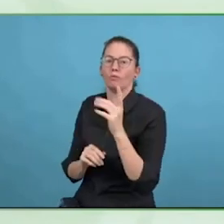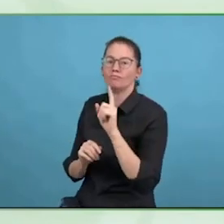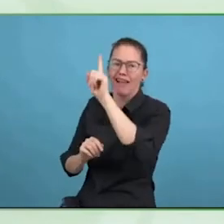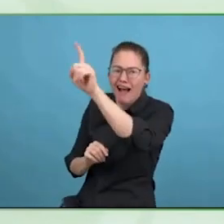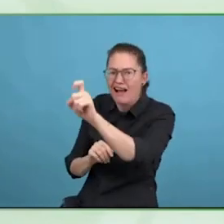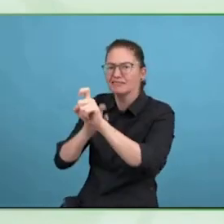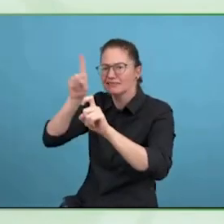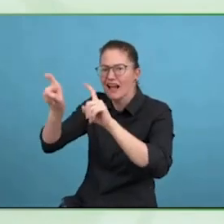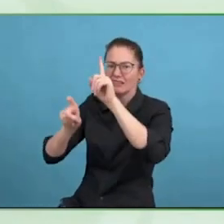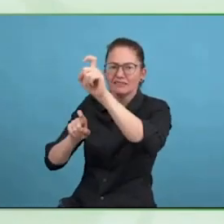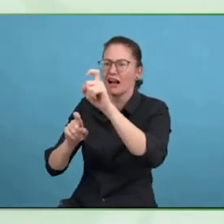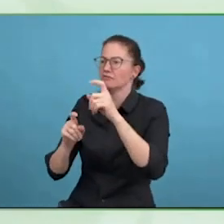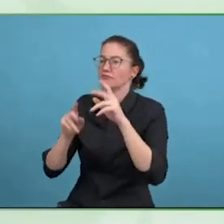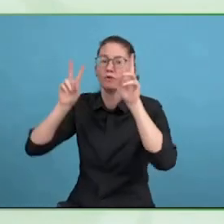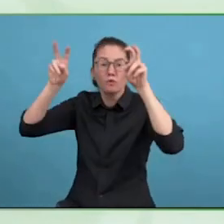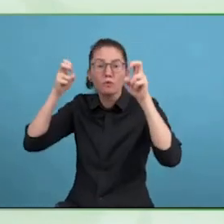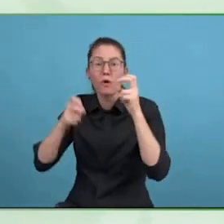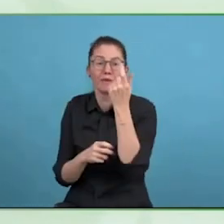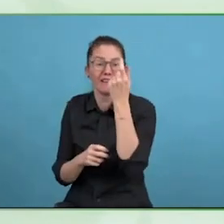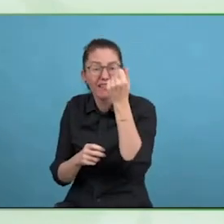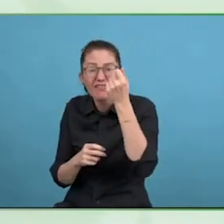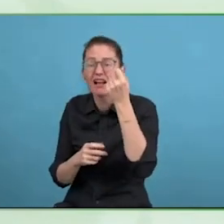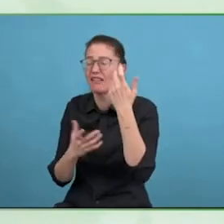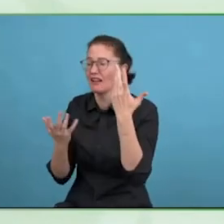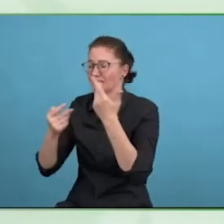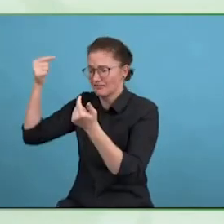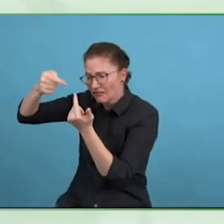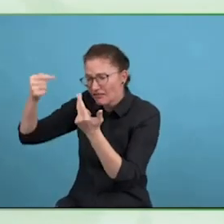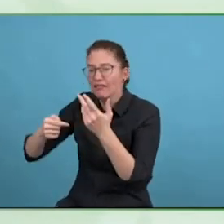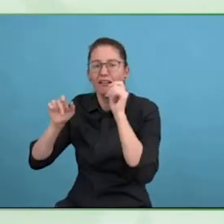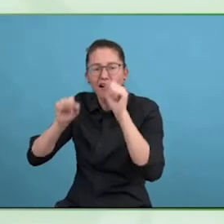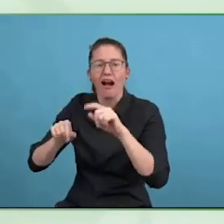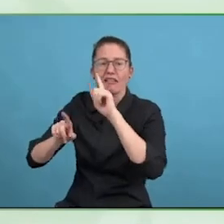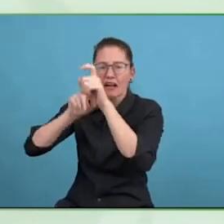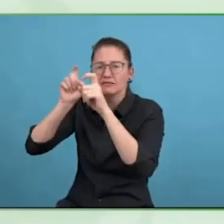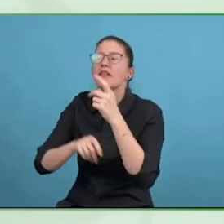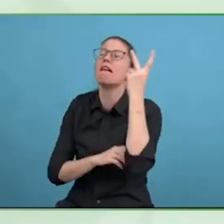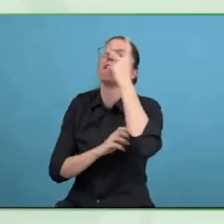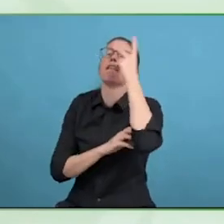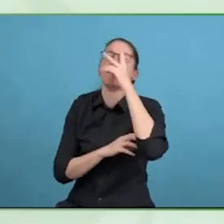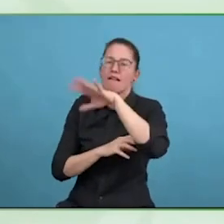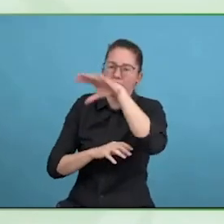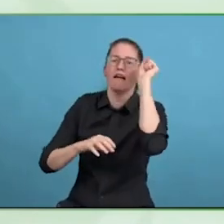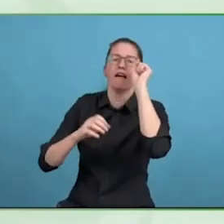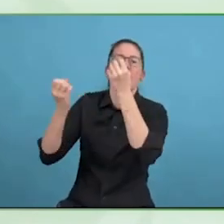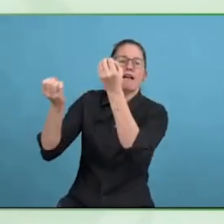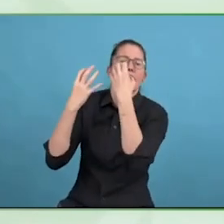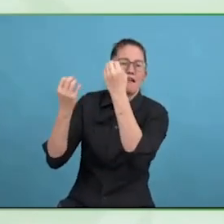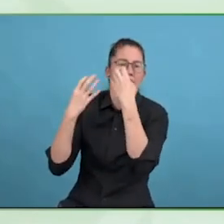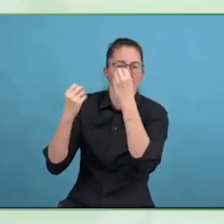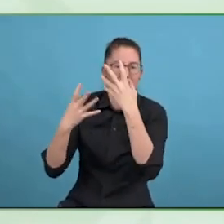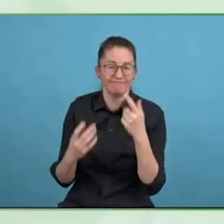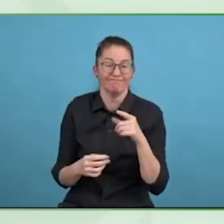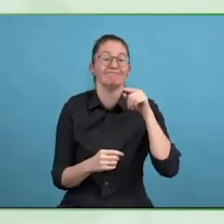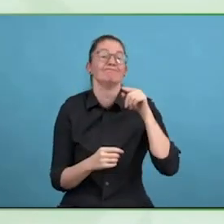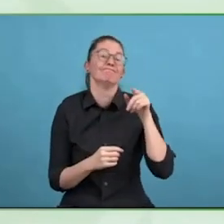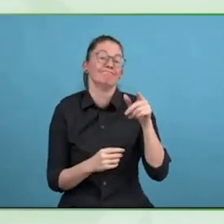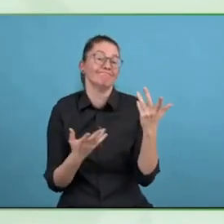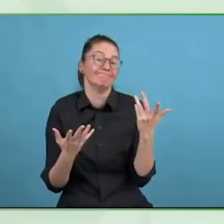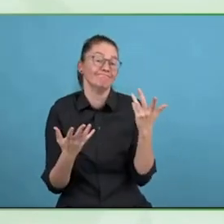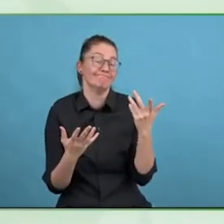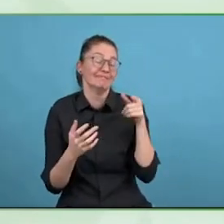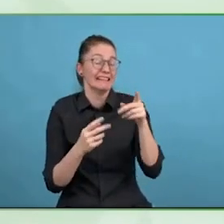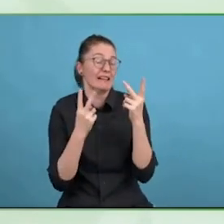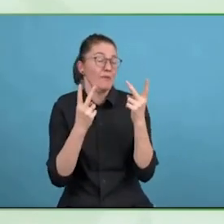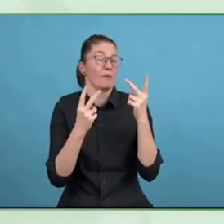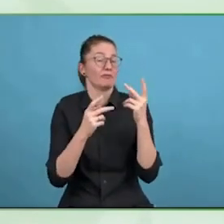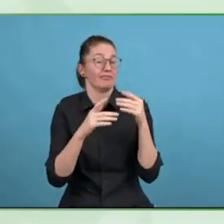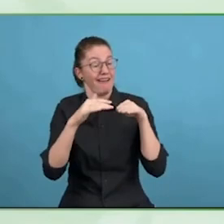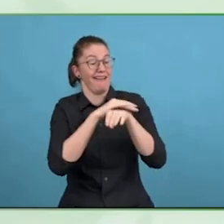Secondly, if it is about using difficult financial language how